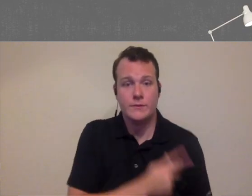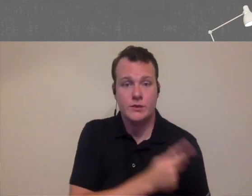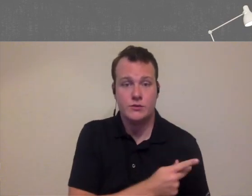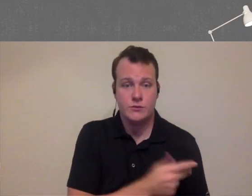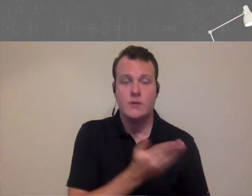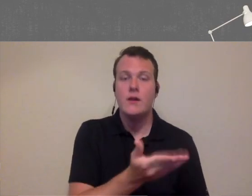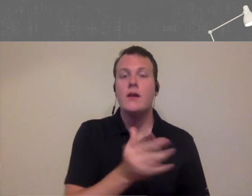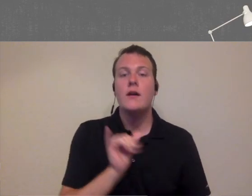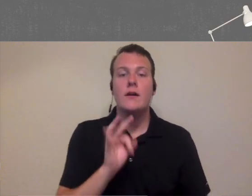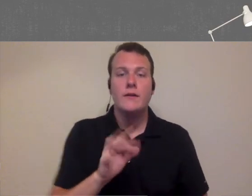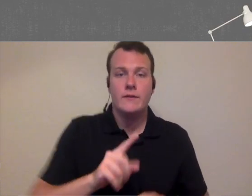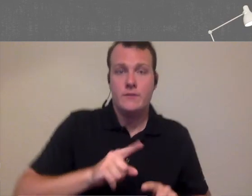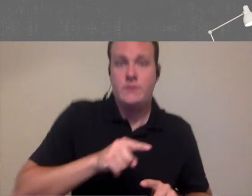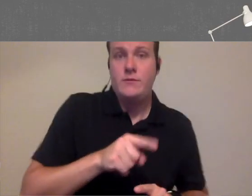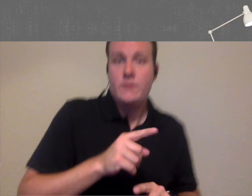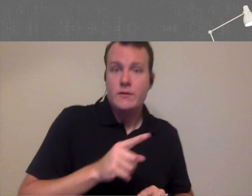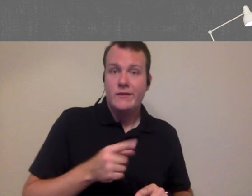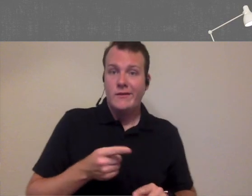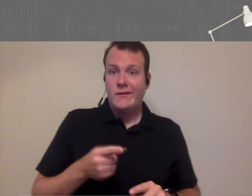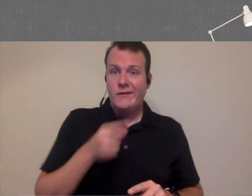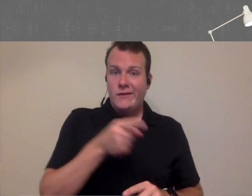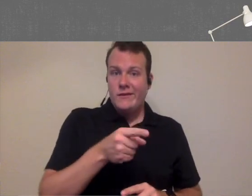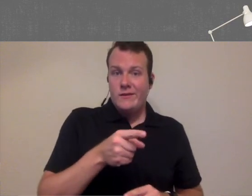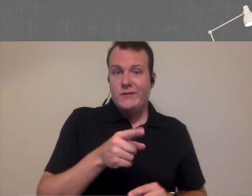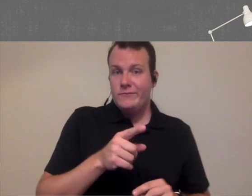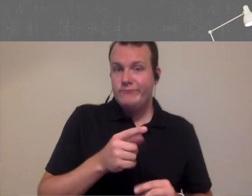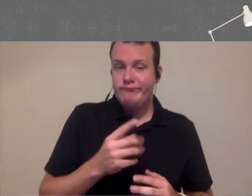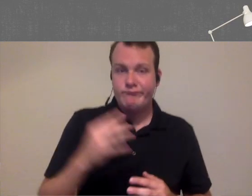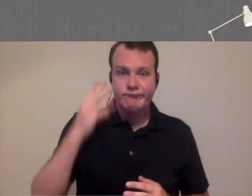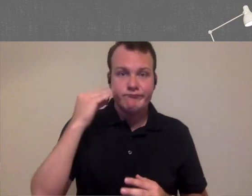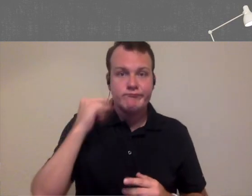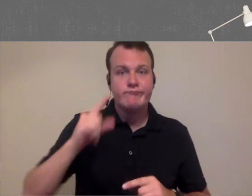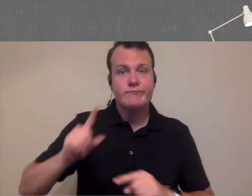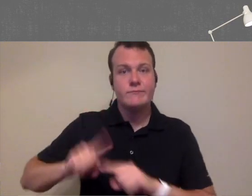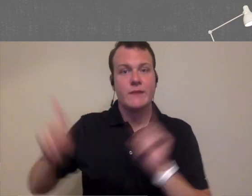patient so a lot of times if they were seeing a different audio just the me